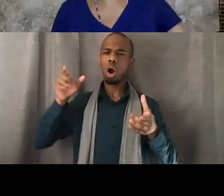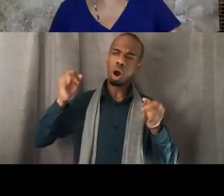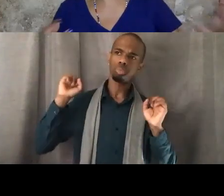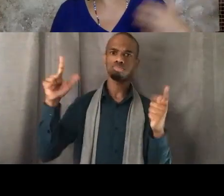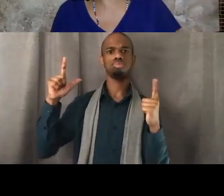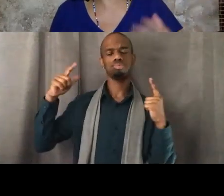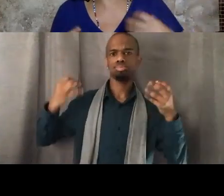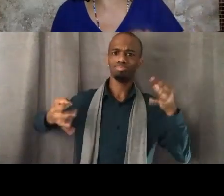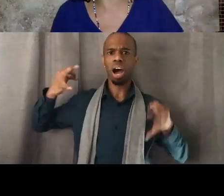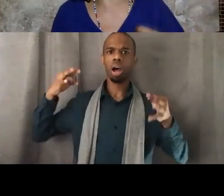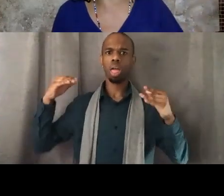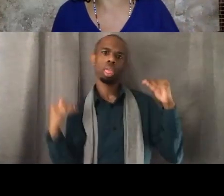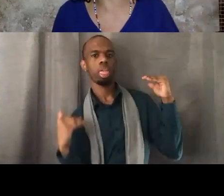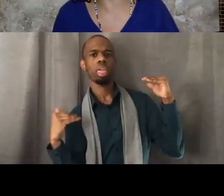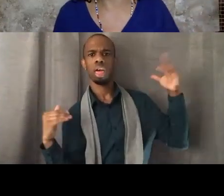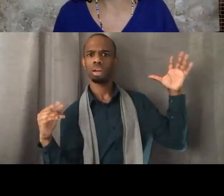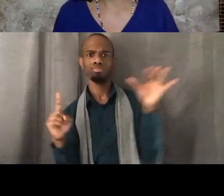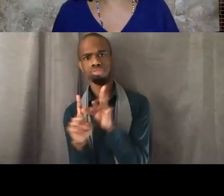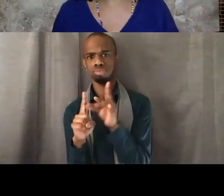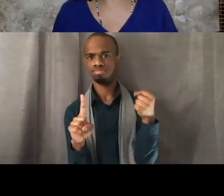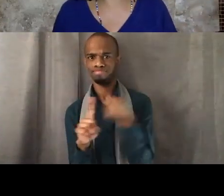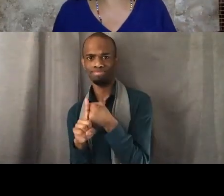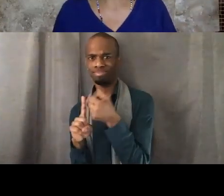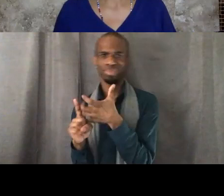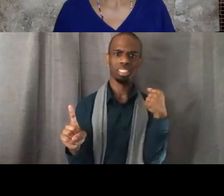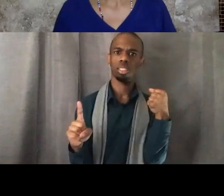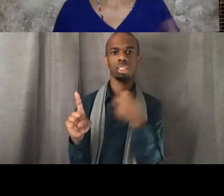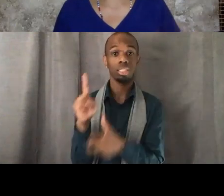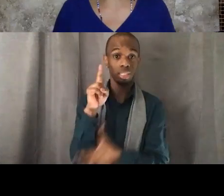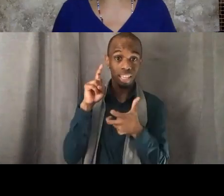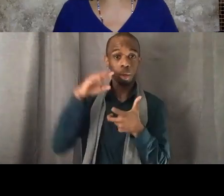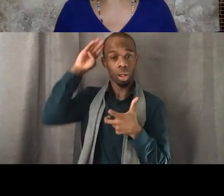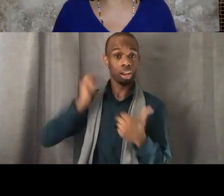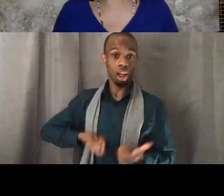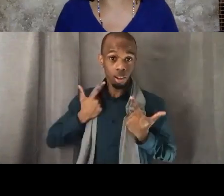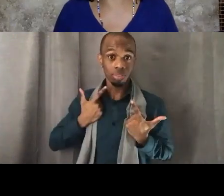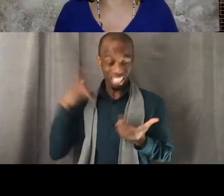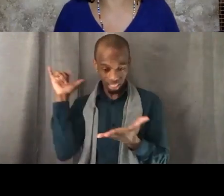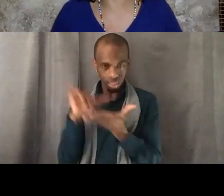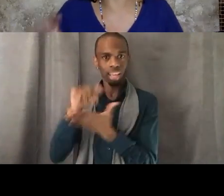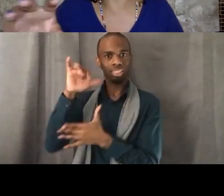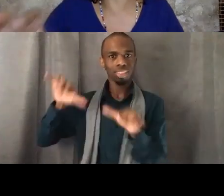from stealing Black life. And so that's really what we were working to build.